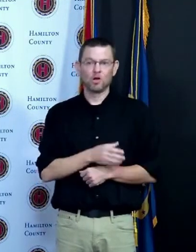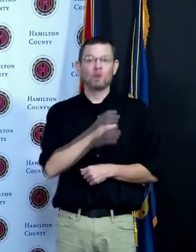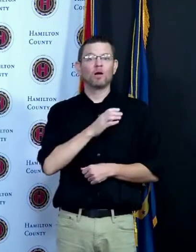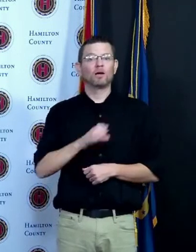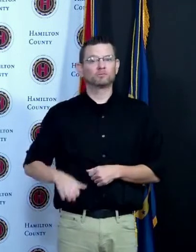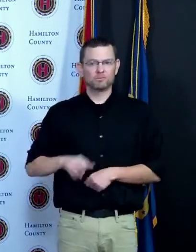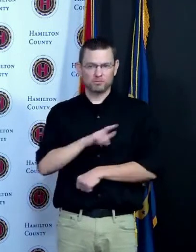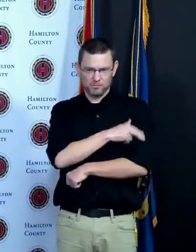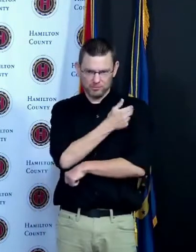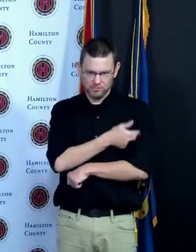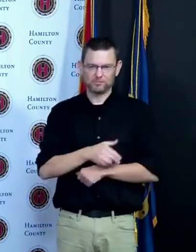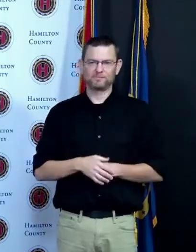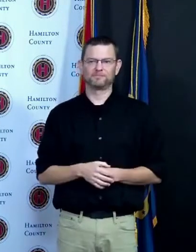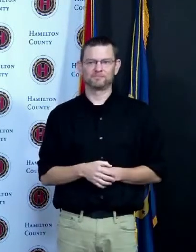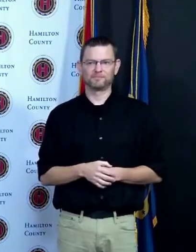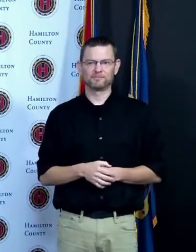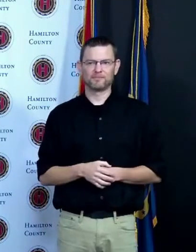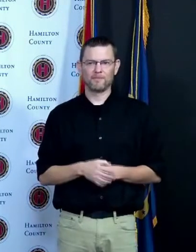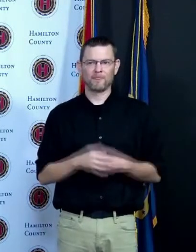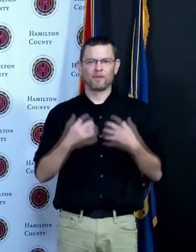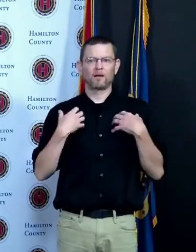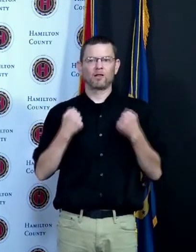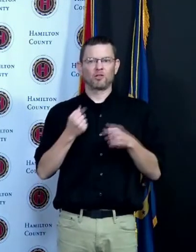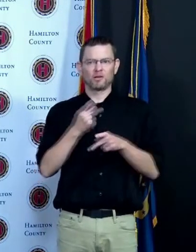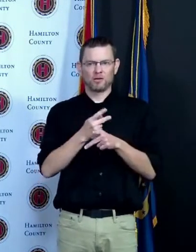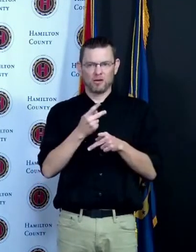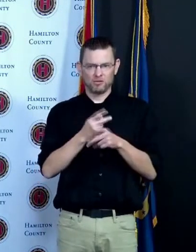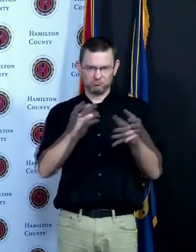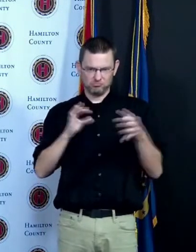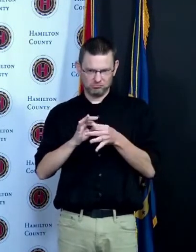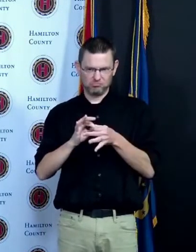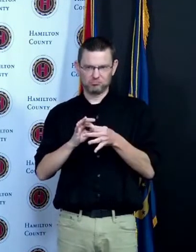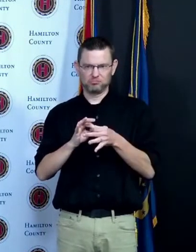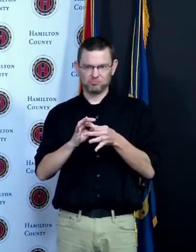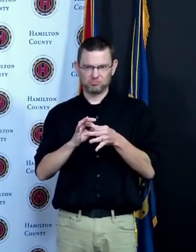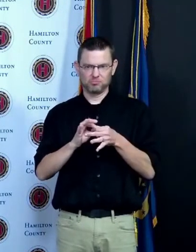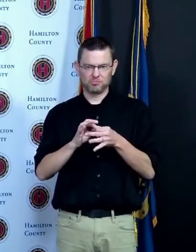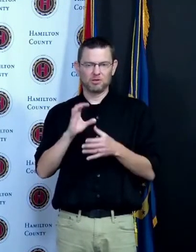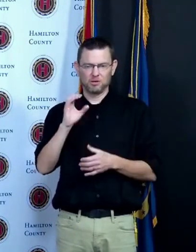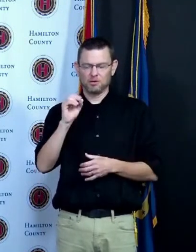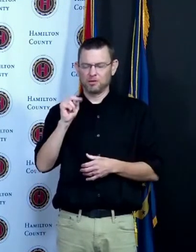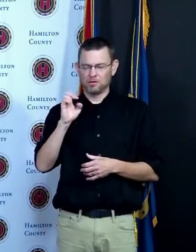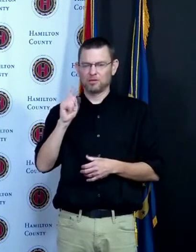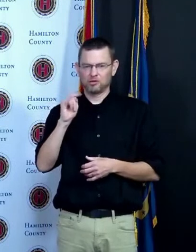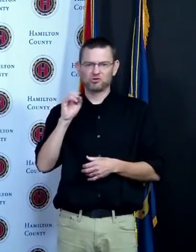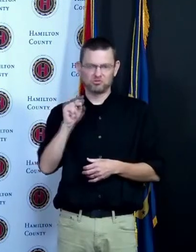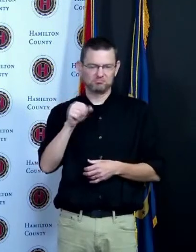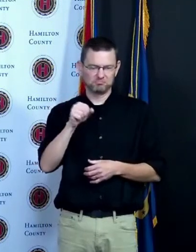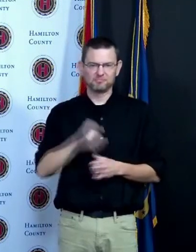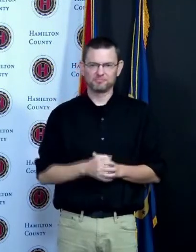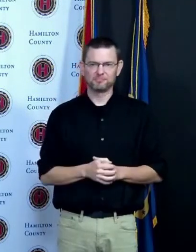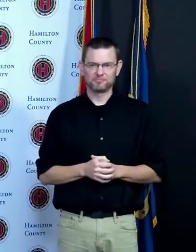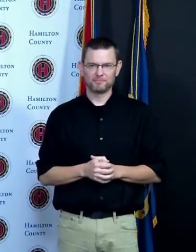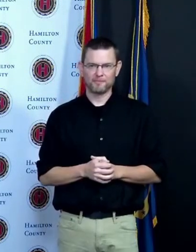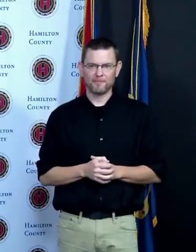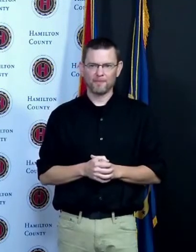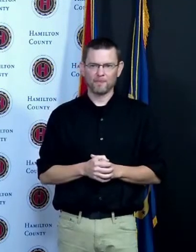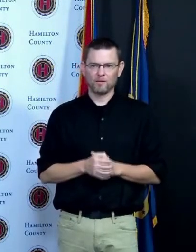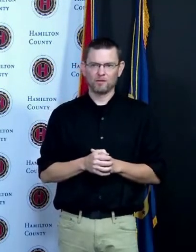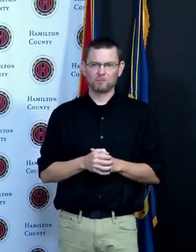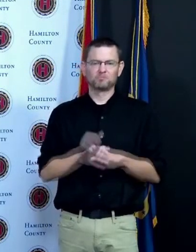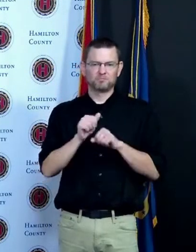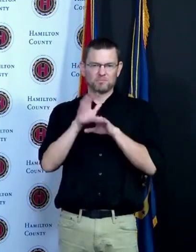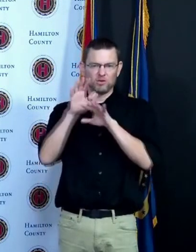Health Care Connection is in Lincoln Heights and Mount Healthy Mercy is in Bond Hill